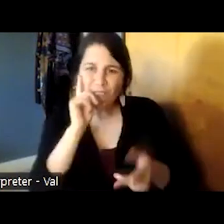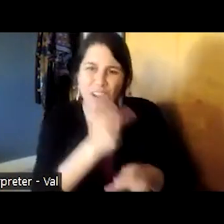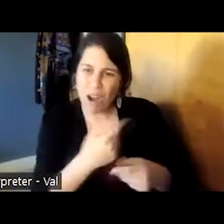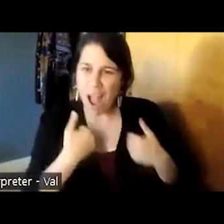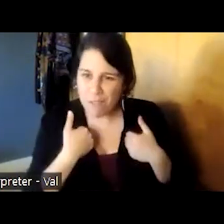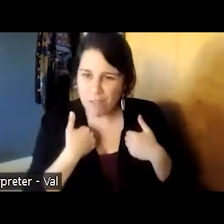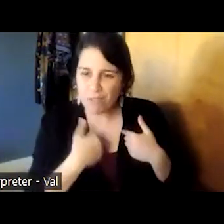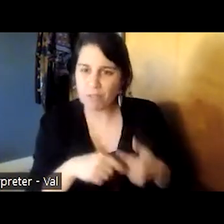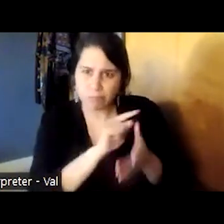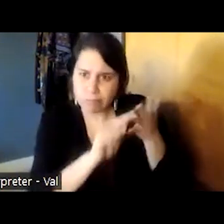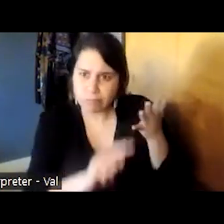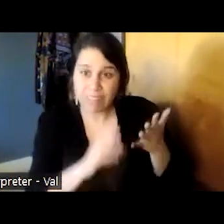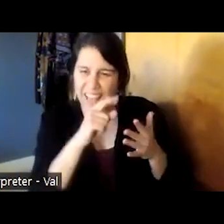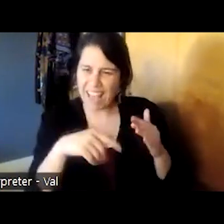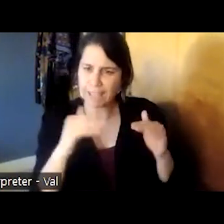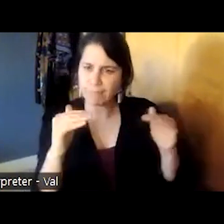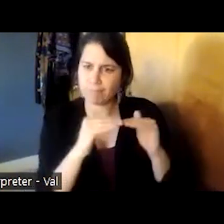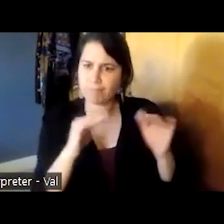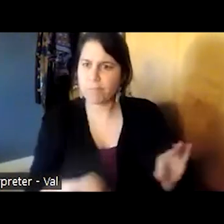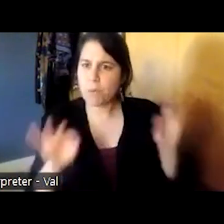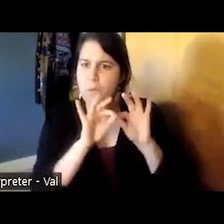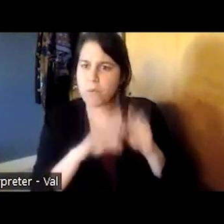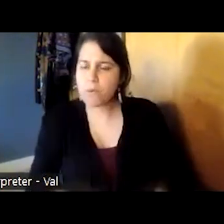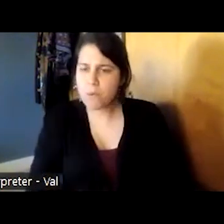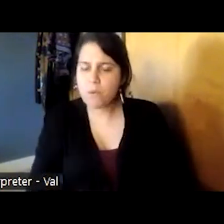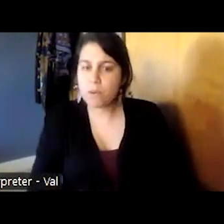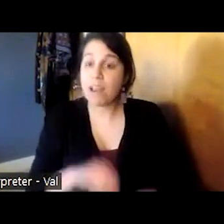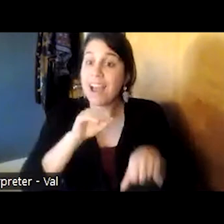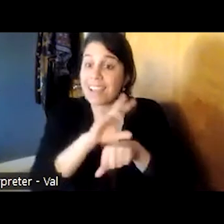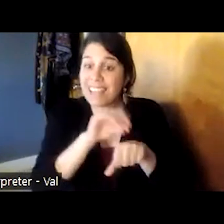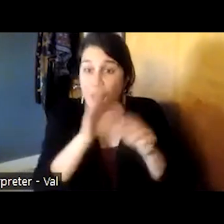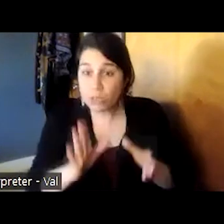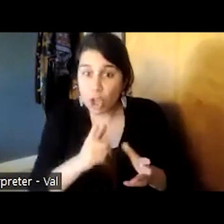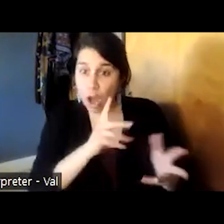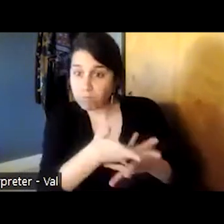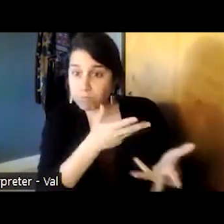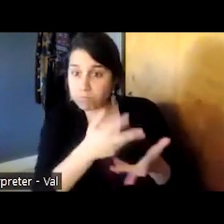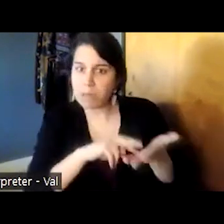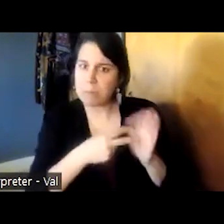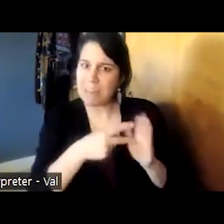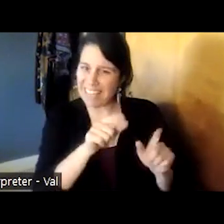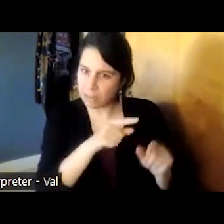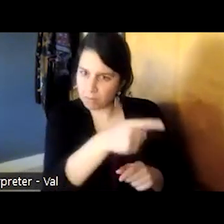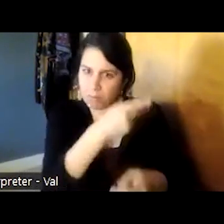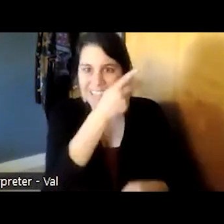important including the work that counselors do to retain people in care and engage them in treatment